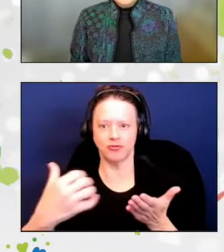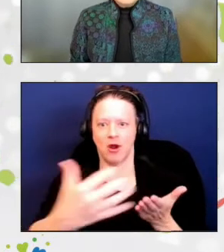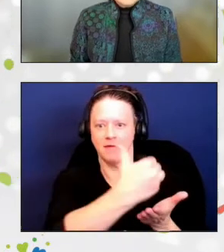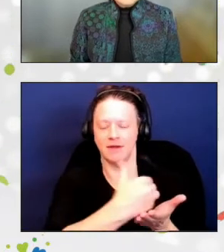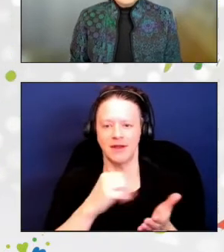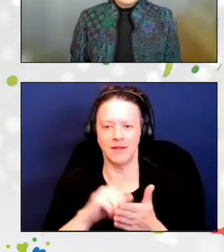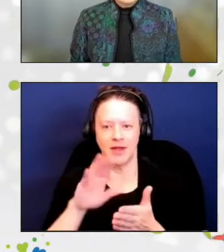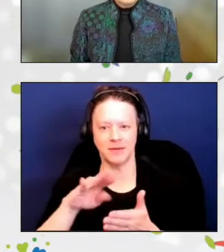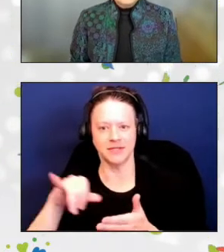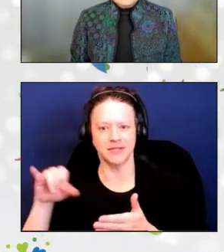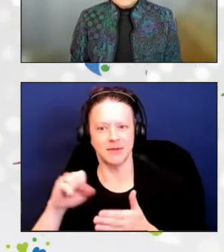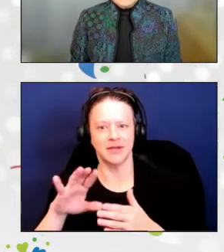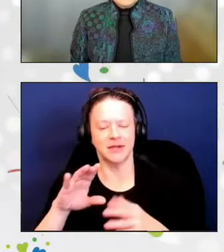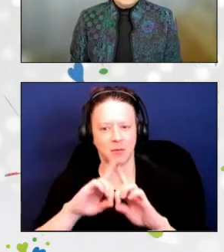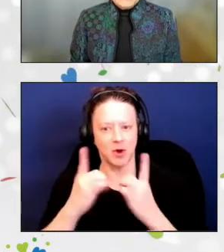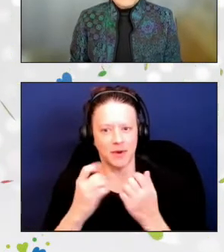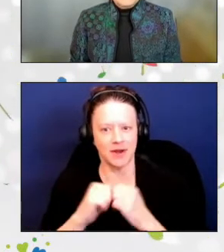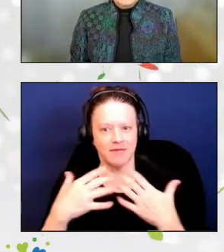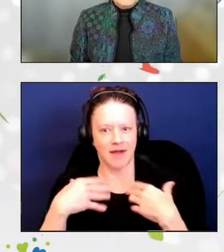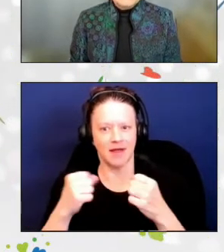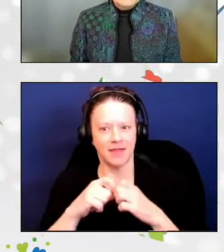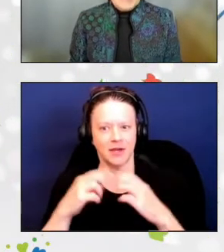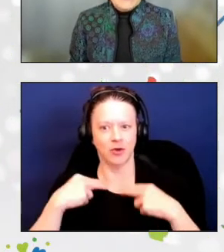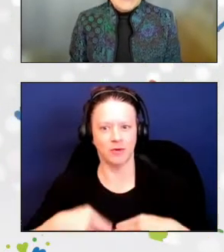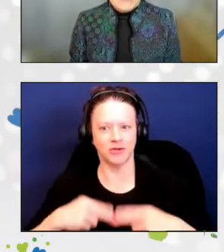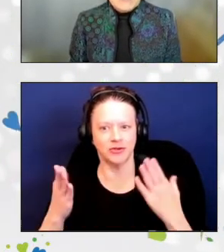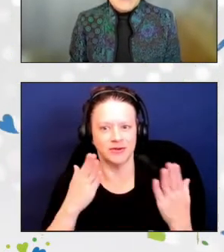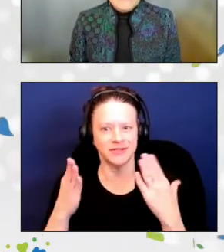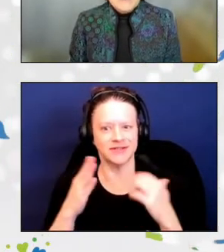which has become bigger and better with each passing year,